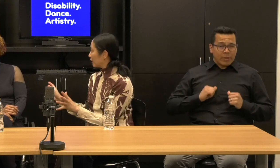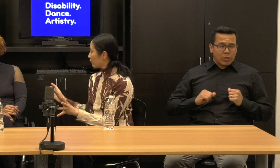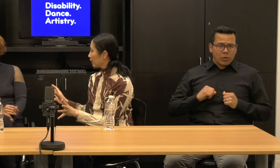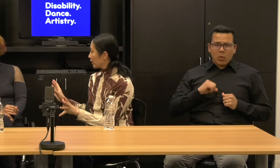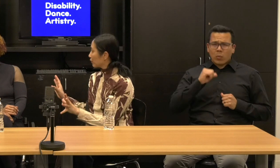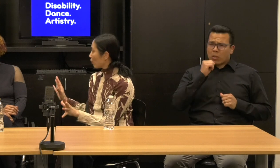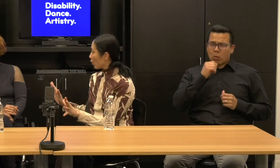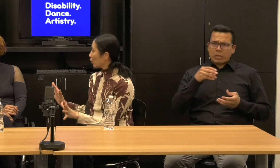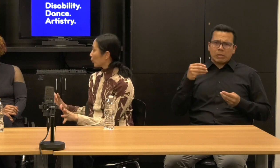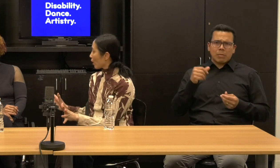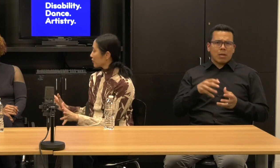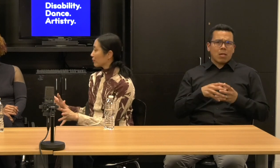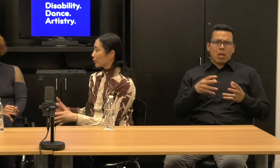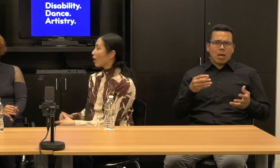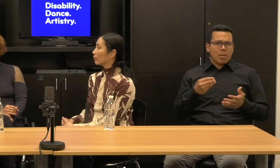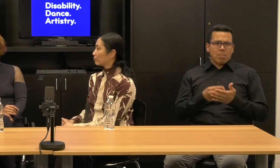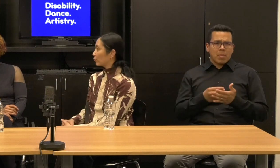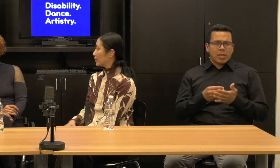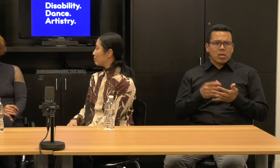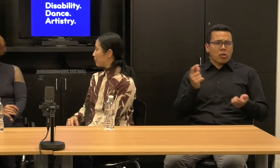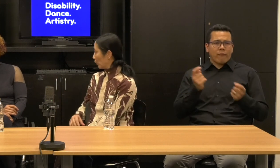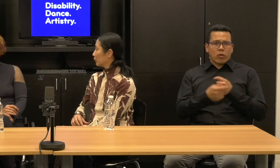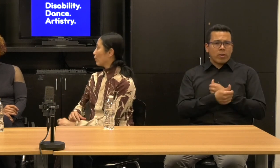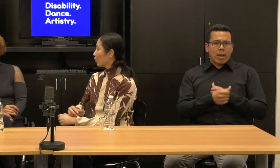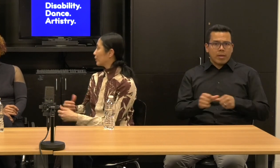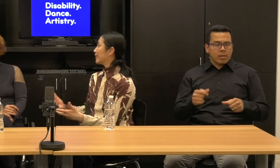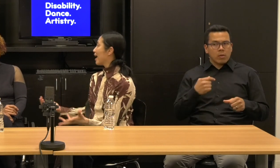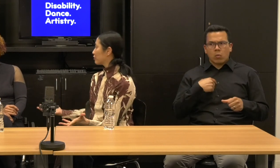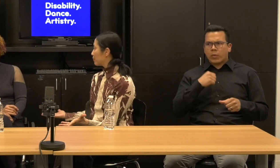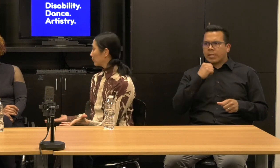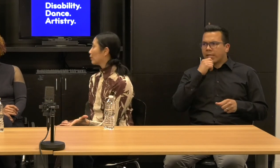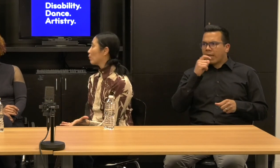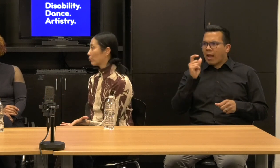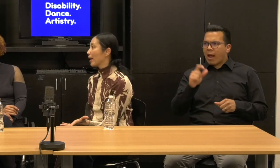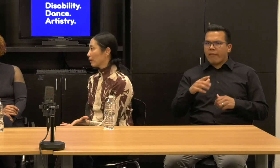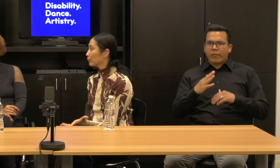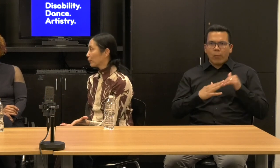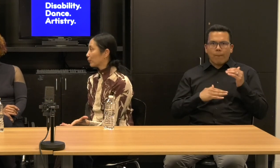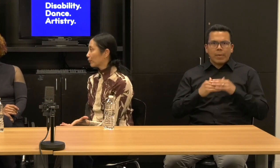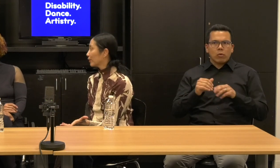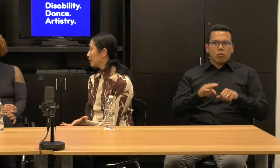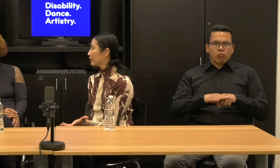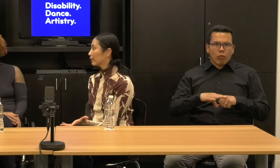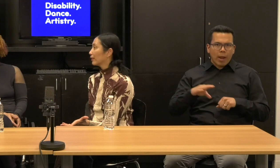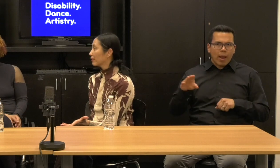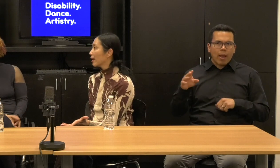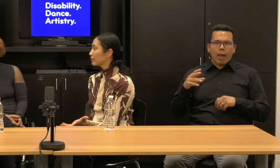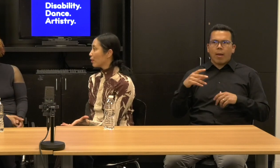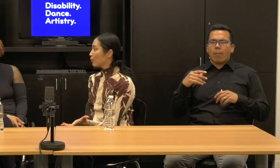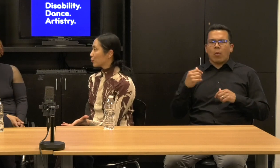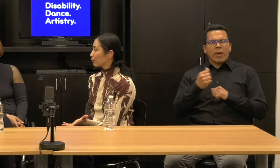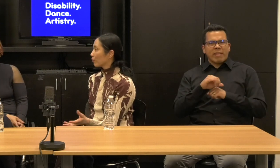They, they all know costs. We're not, we didn't build a whole, we didn't have to build a whole ramp or anything like that.